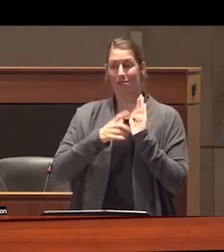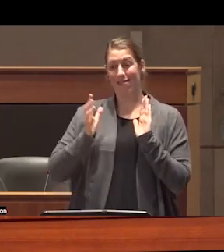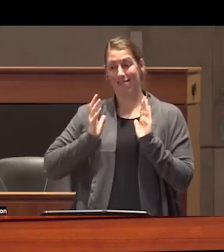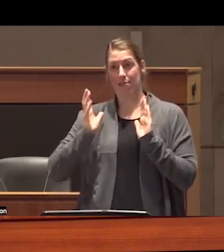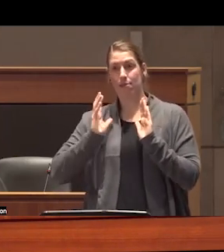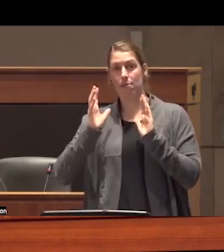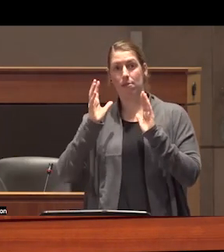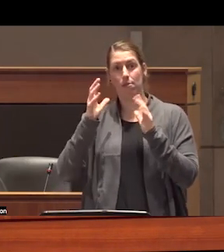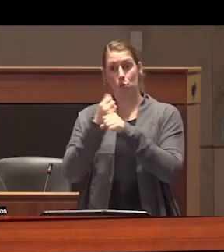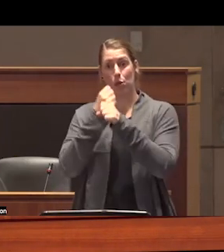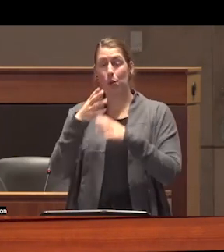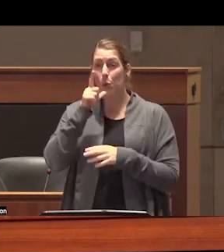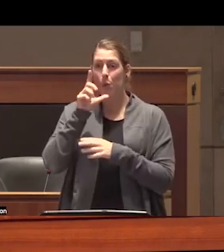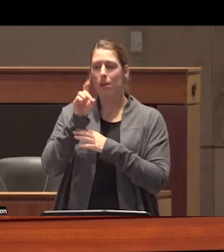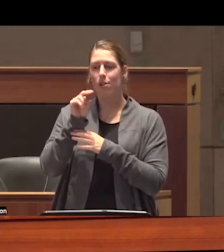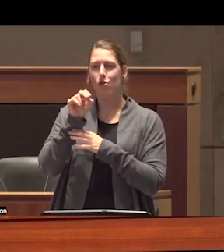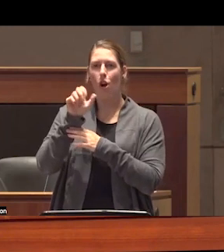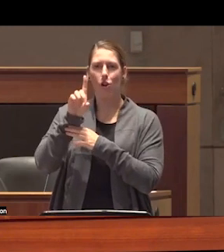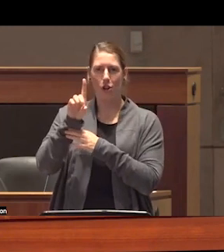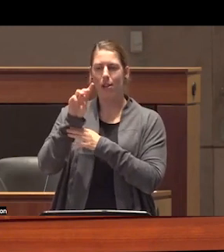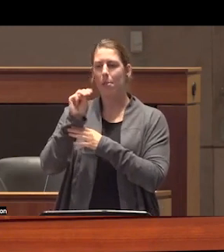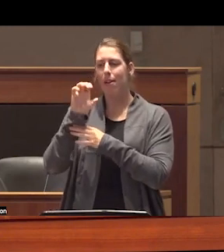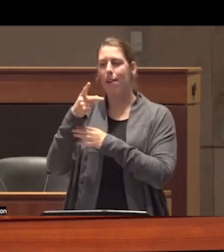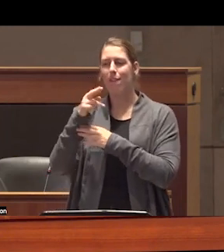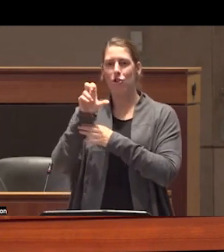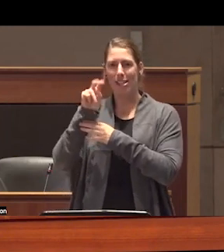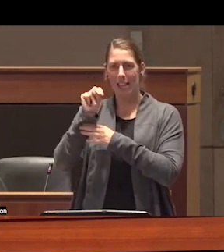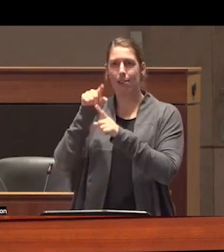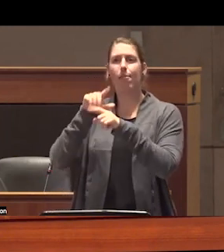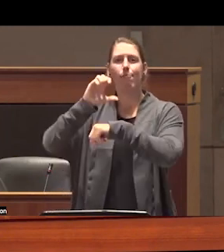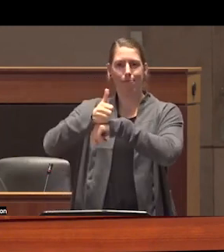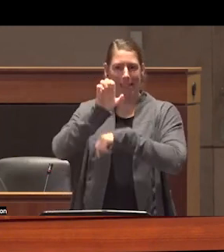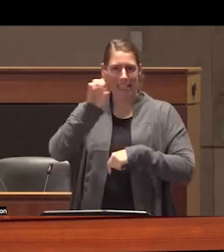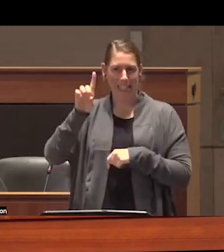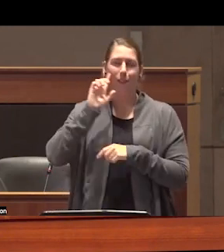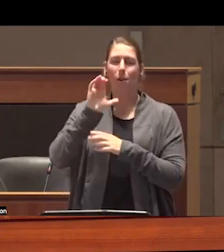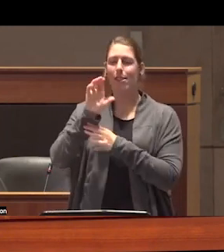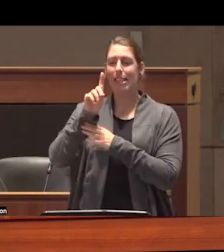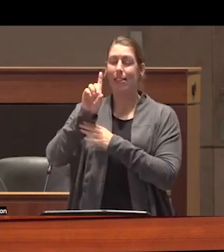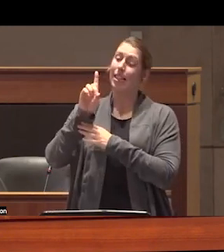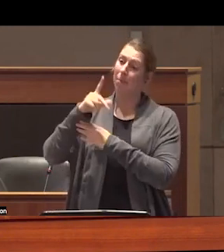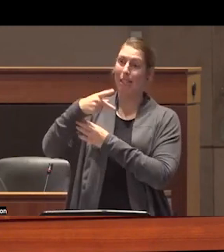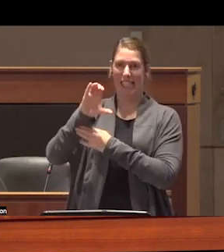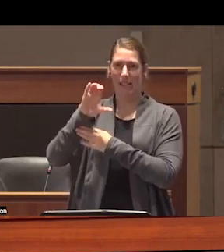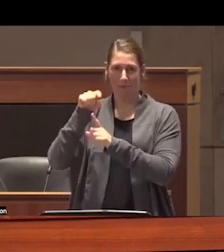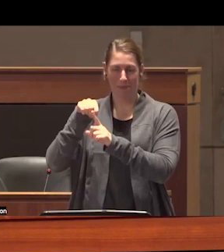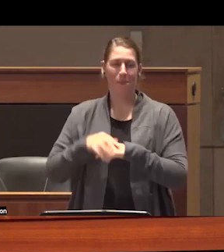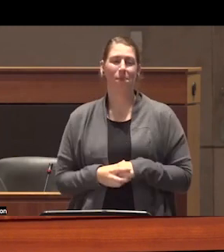award is Donald McPherson uh the founding Ed of the cdpc uh and in preparation for tonight